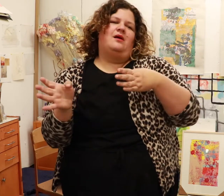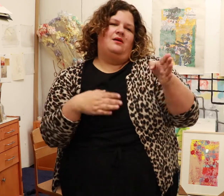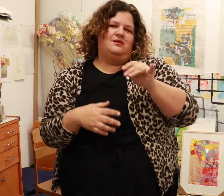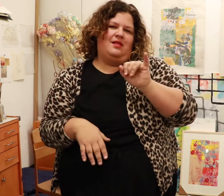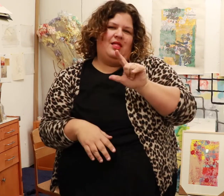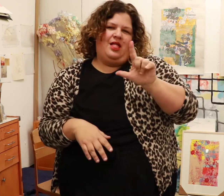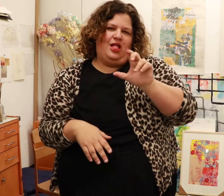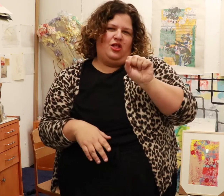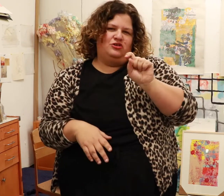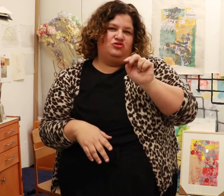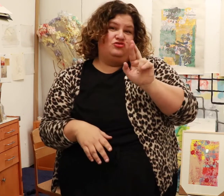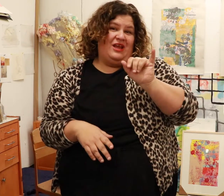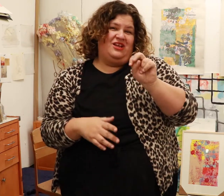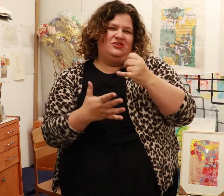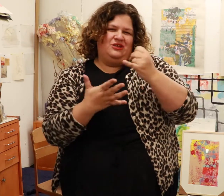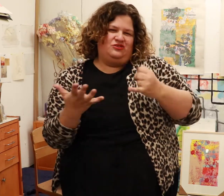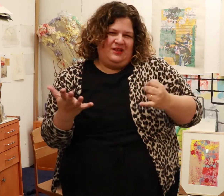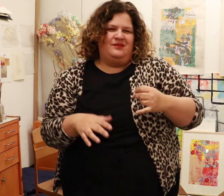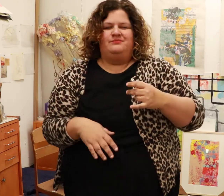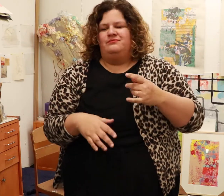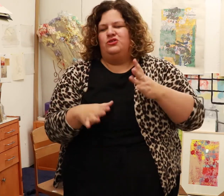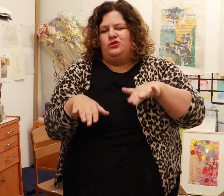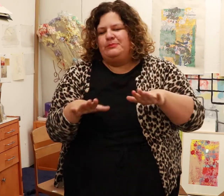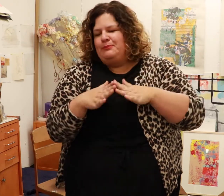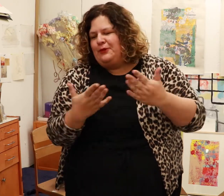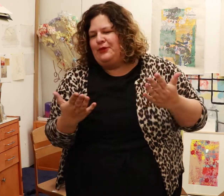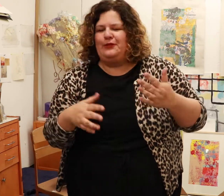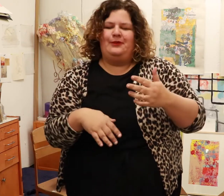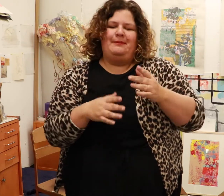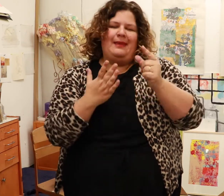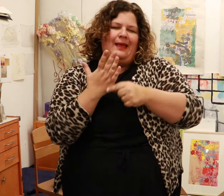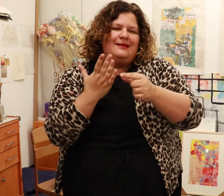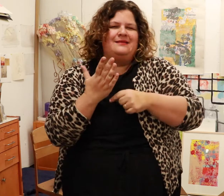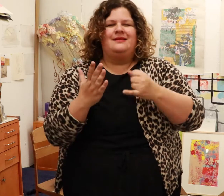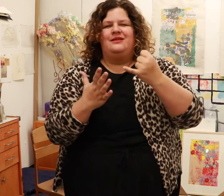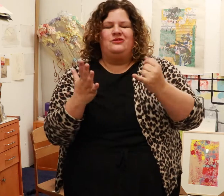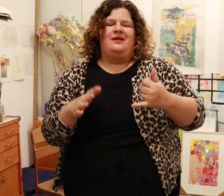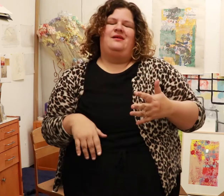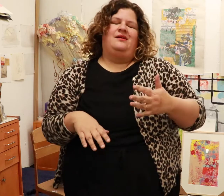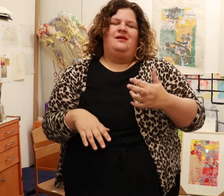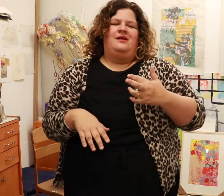So I decided to try Illustration, it included drawing for childrens’ books, magazines and such.